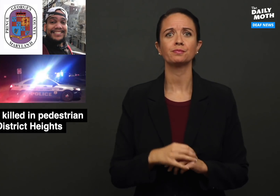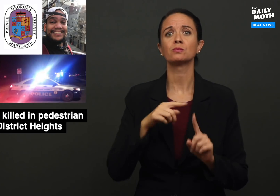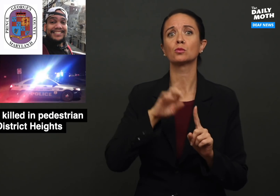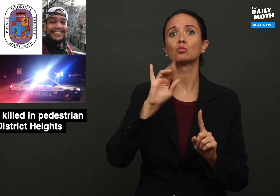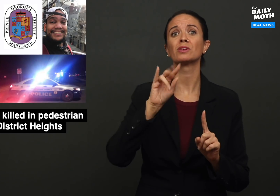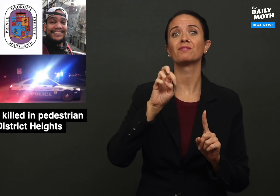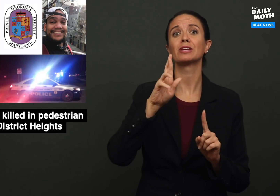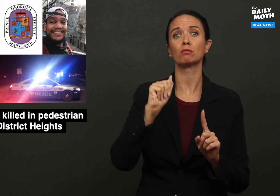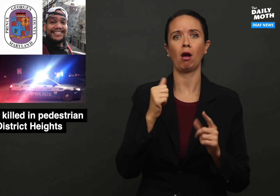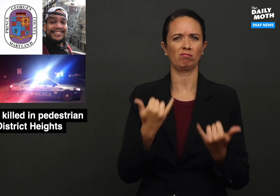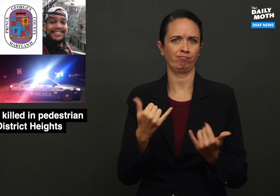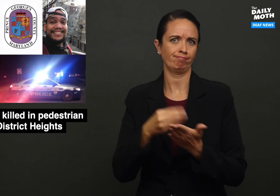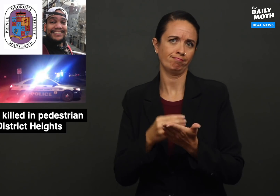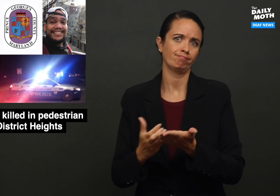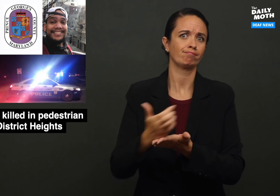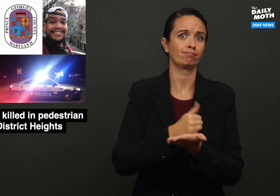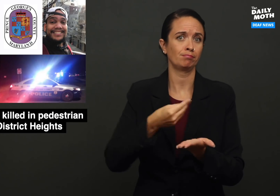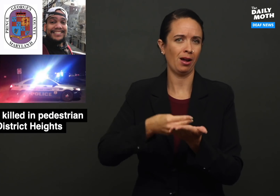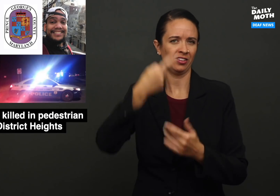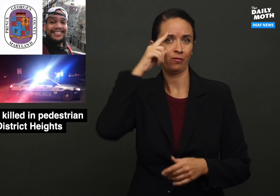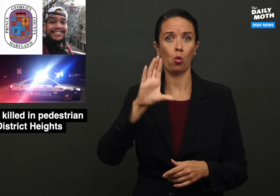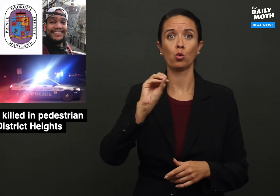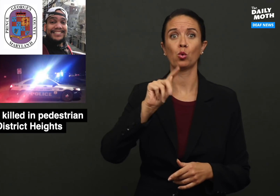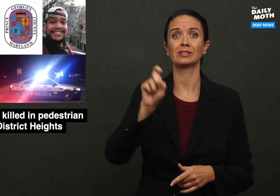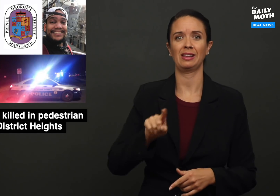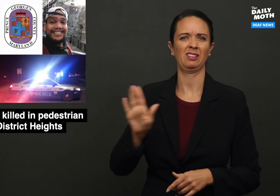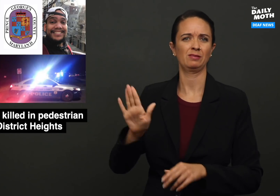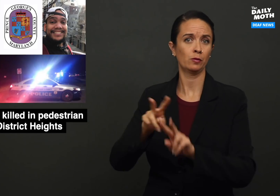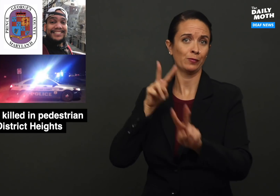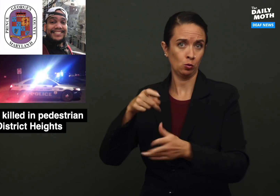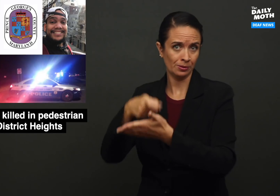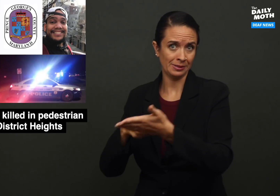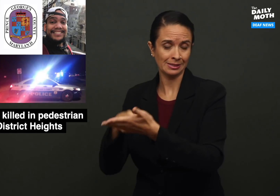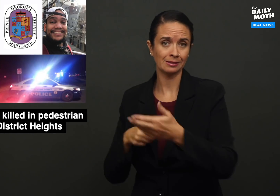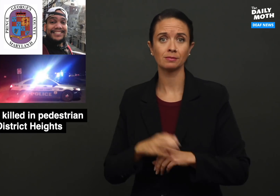Rivera is raising money for Cortez's funeral expenses.